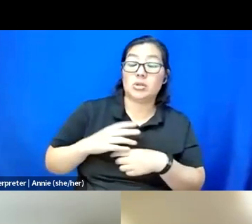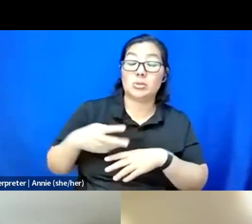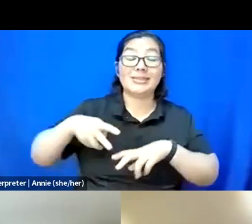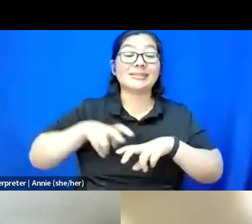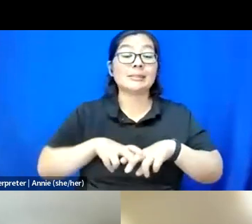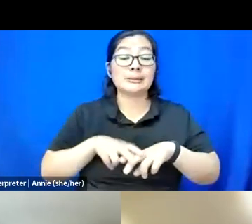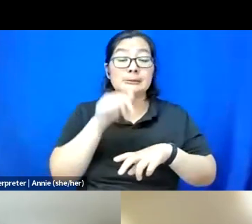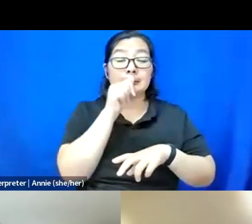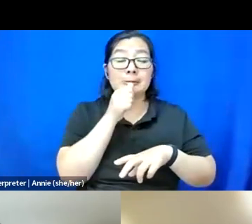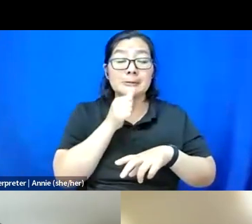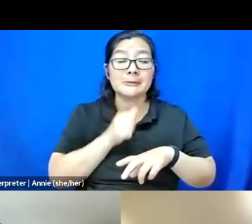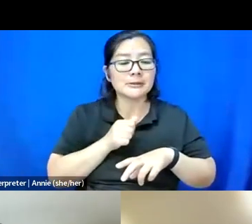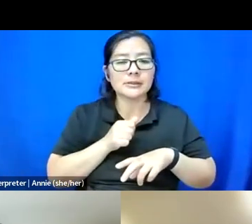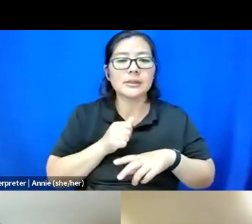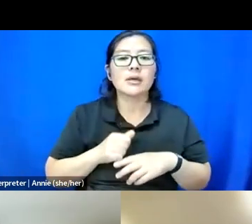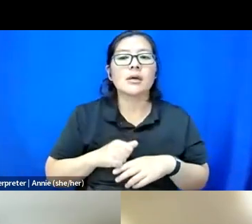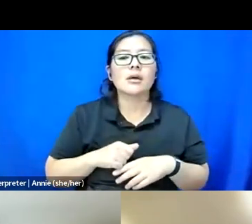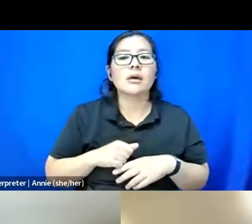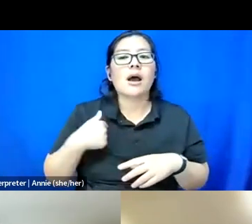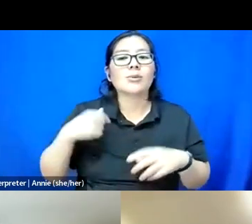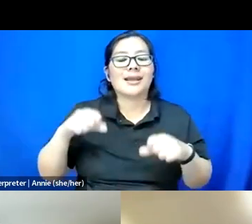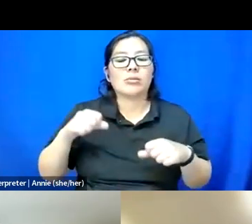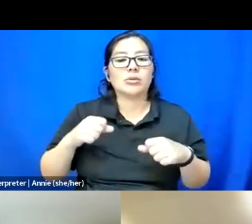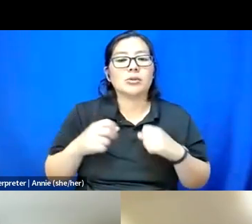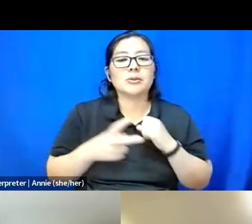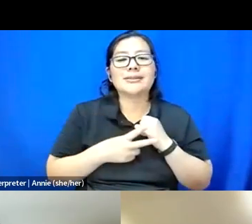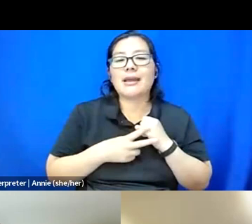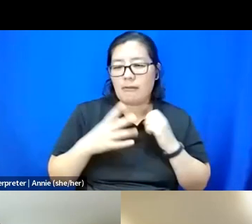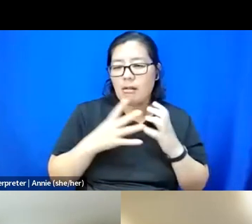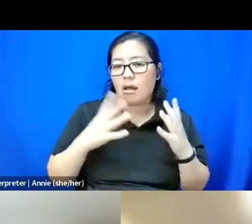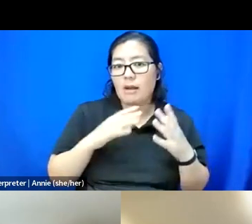And so, it gives me -- I was able to save a lot of energy stressing over that.